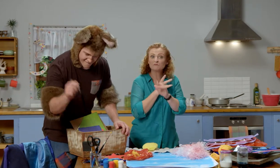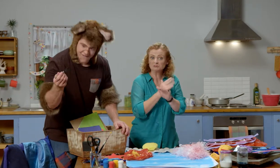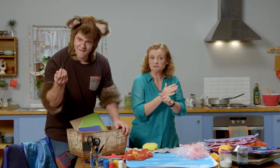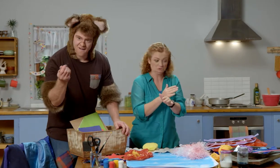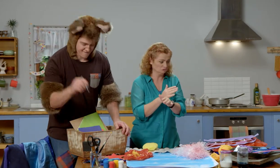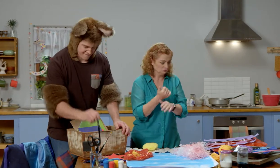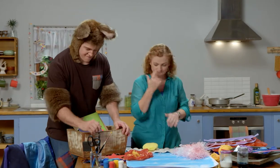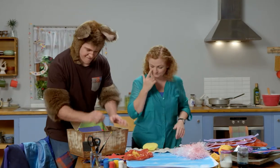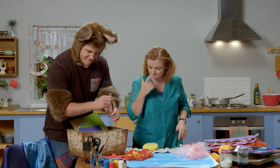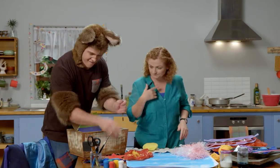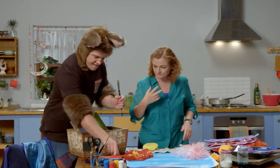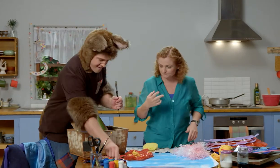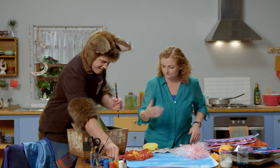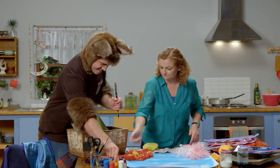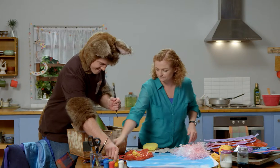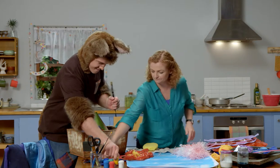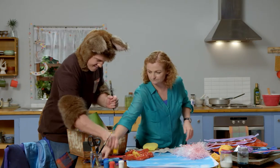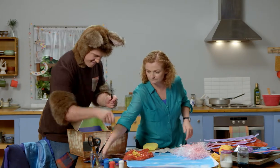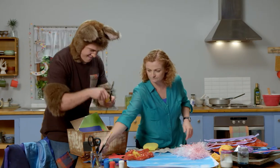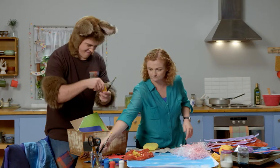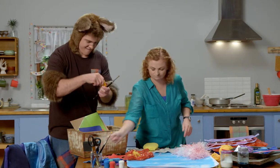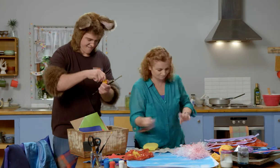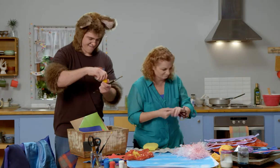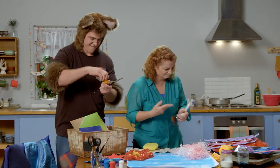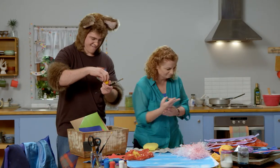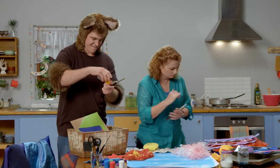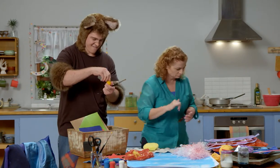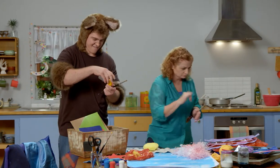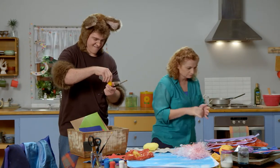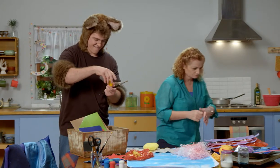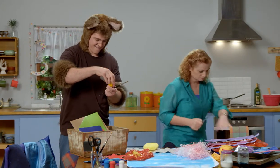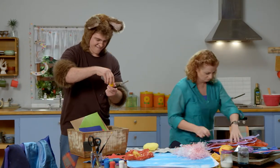While you are doing that, I’m going to make the fish. Hmm.